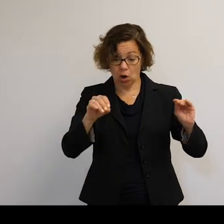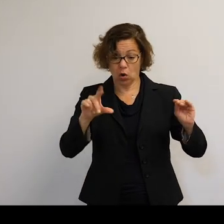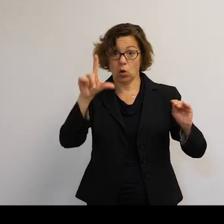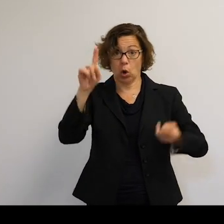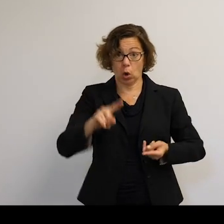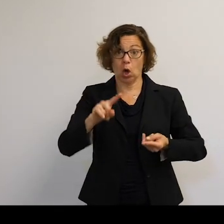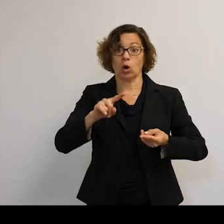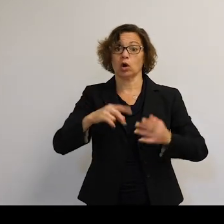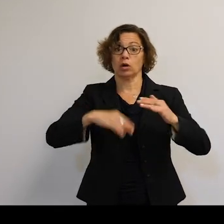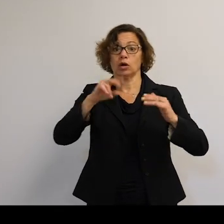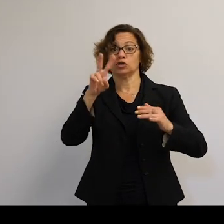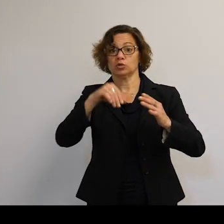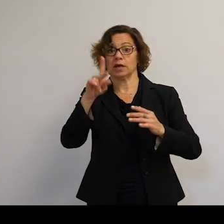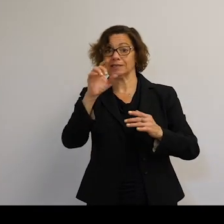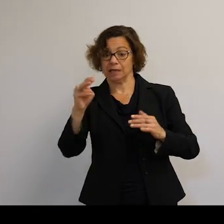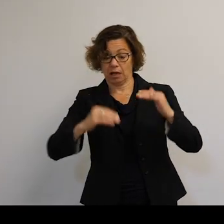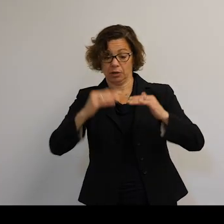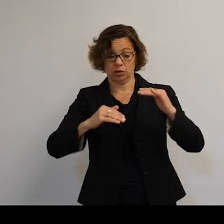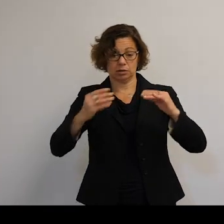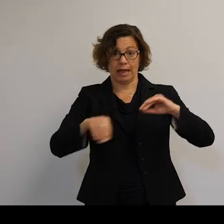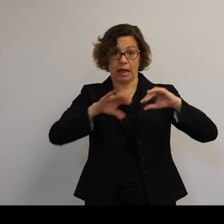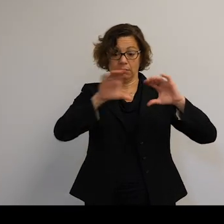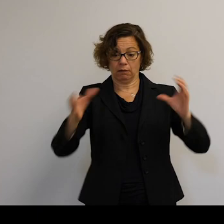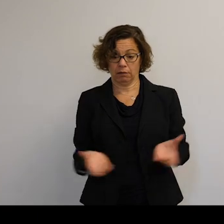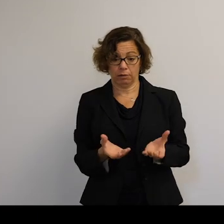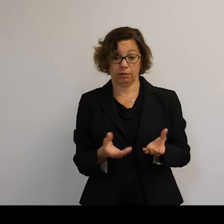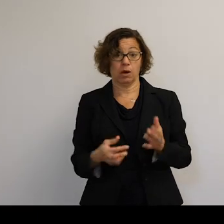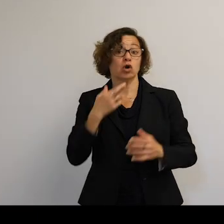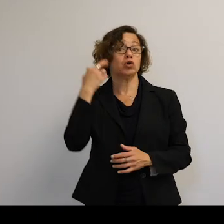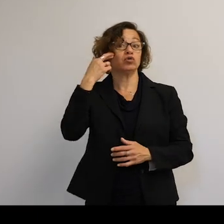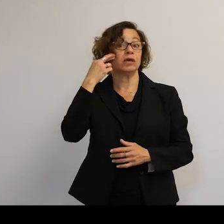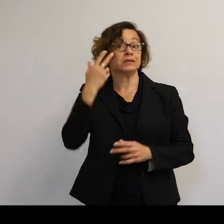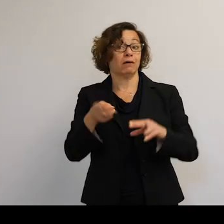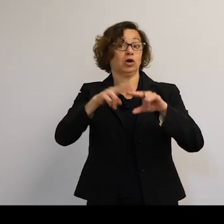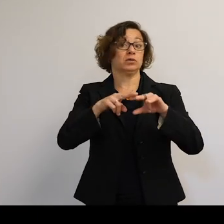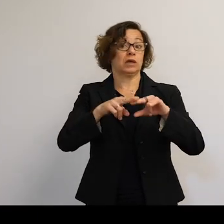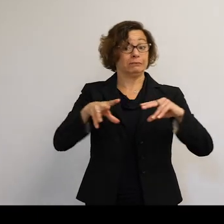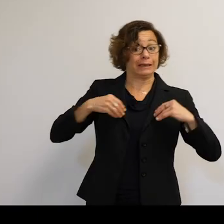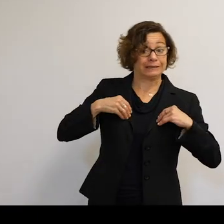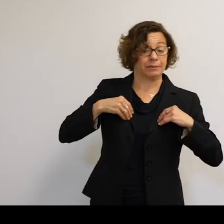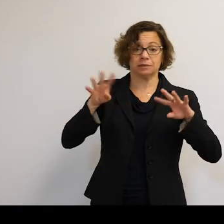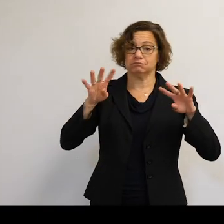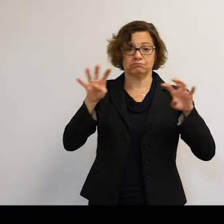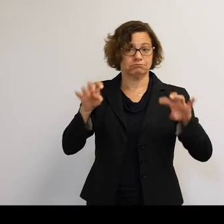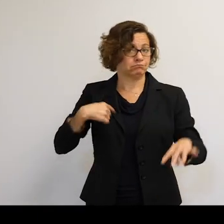the risk goes up. Now, is that acceptable risk? We don't know. And that's something that I'll leave you